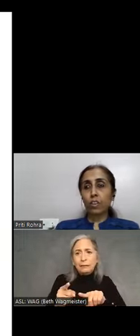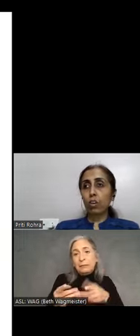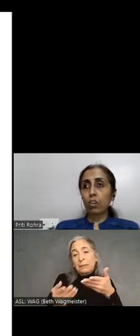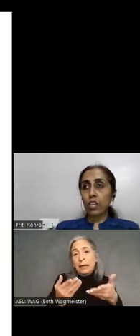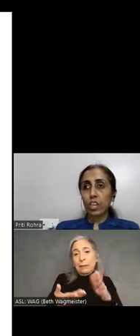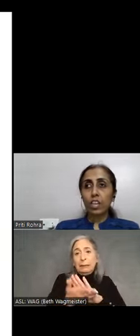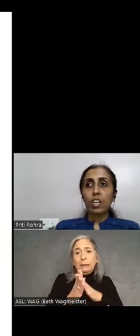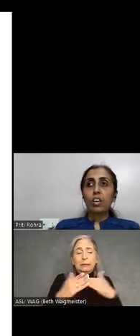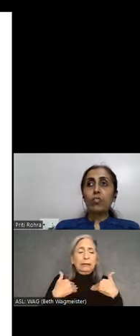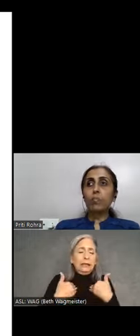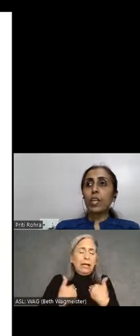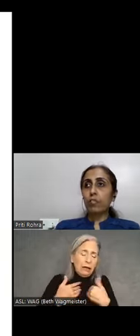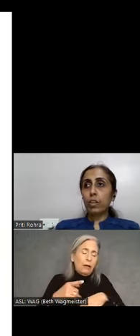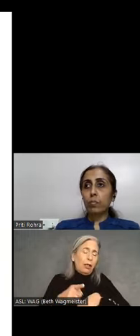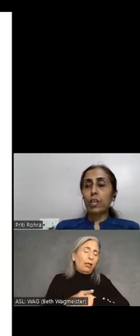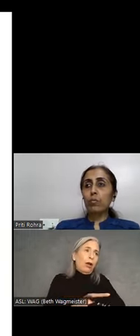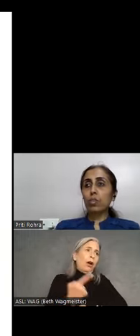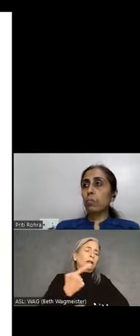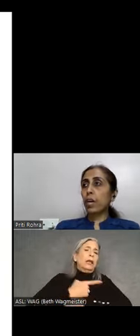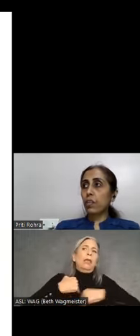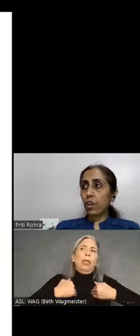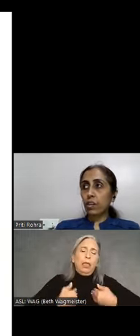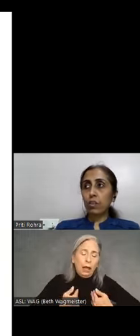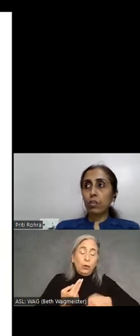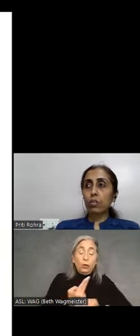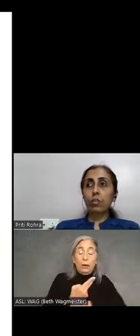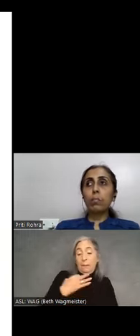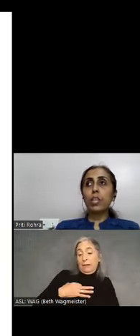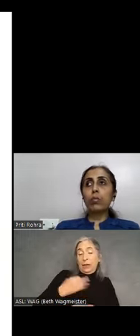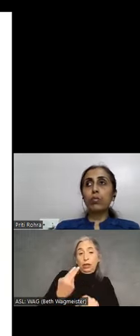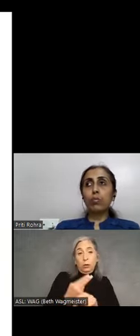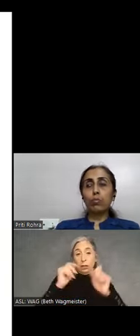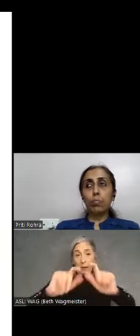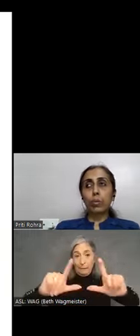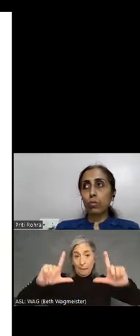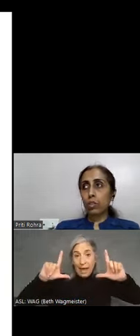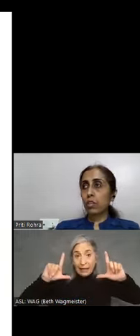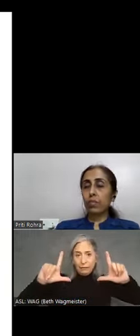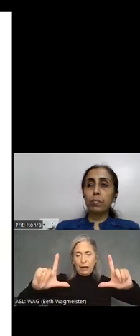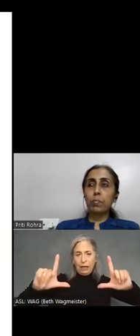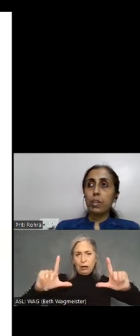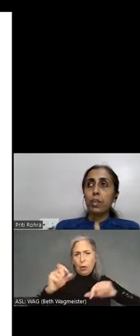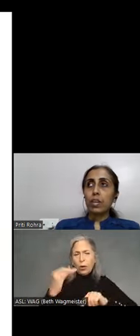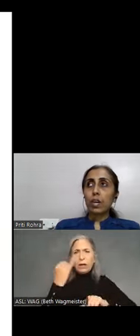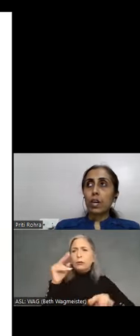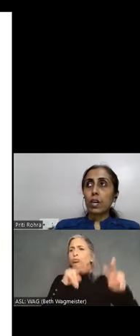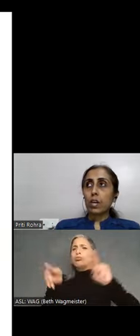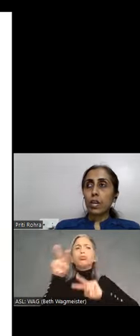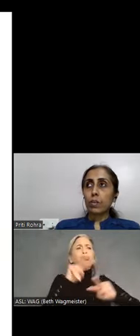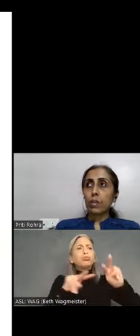a long day would benefit by using a magnifier or somebody who is browsing the web, you know,